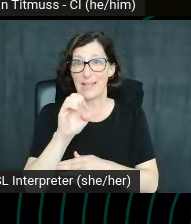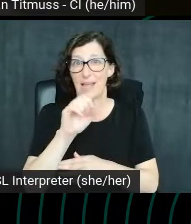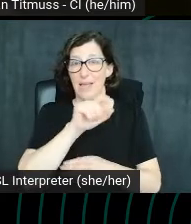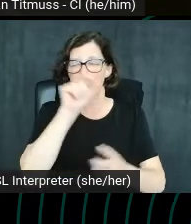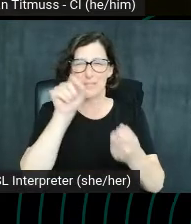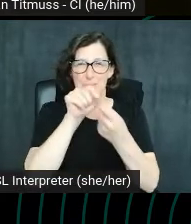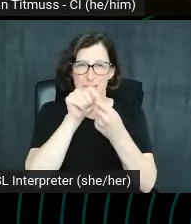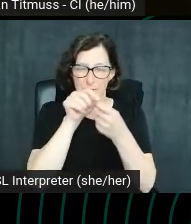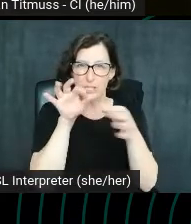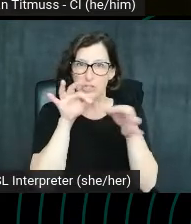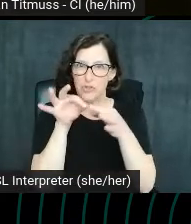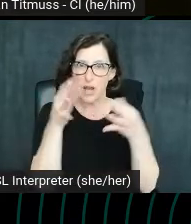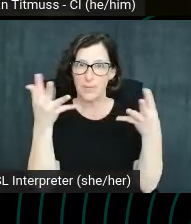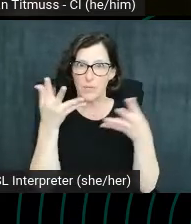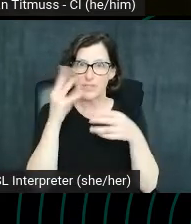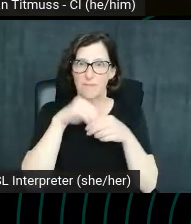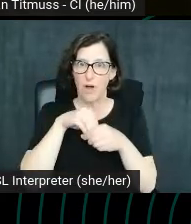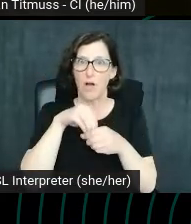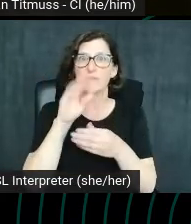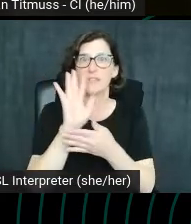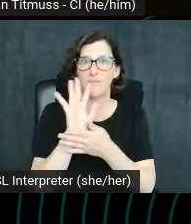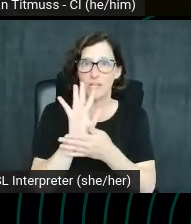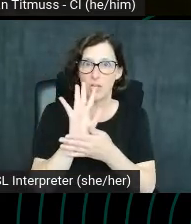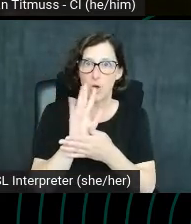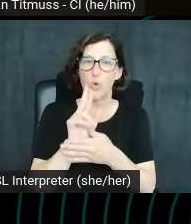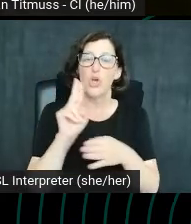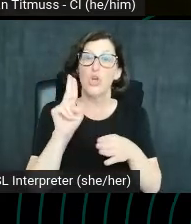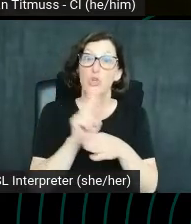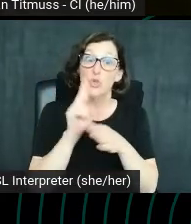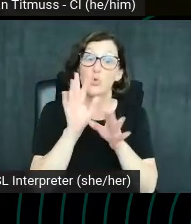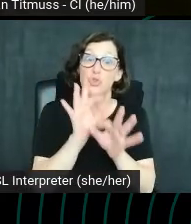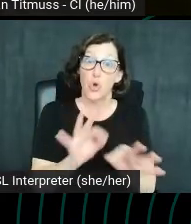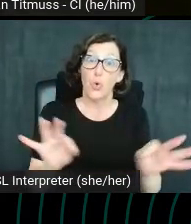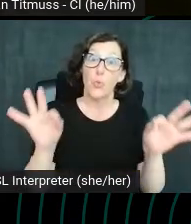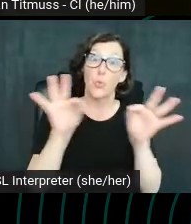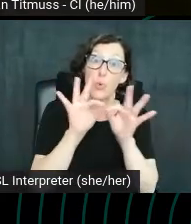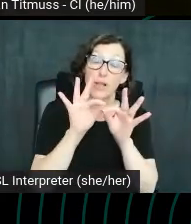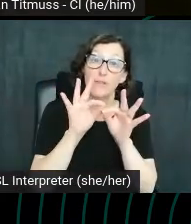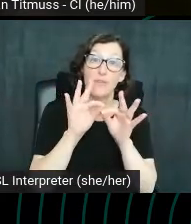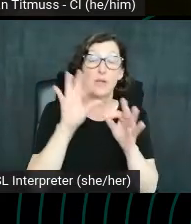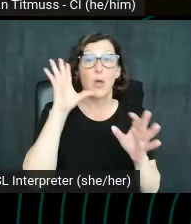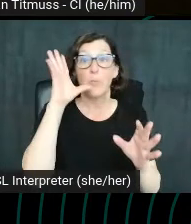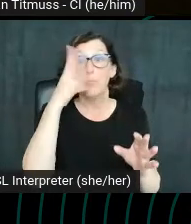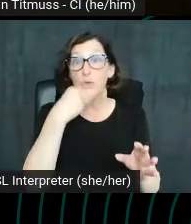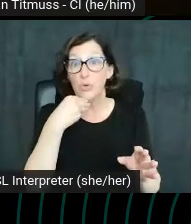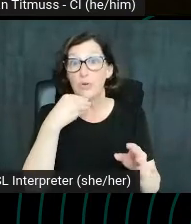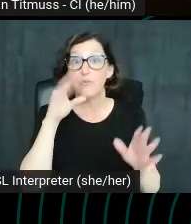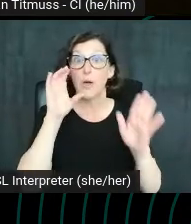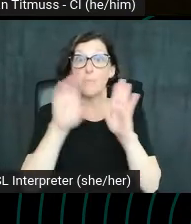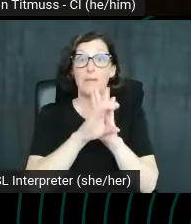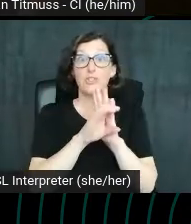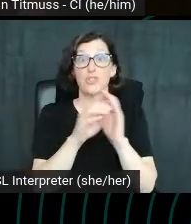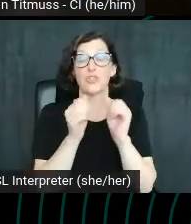the video. Use relevant visually stunning photos with a limited amount of relative text. That's right.